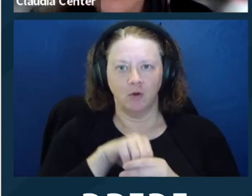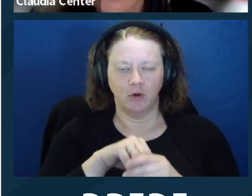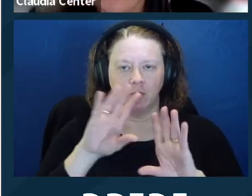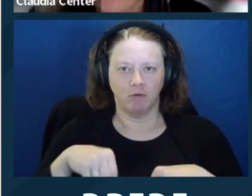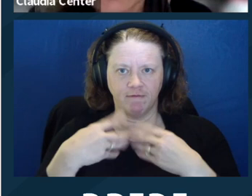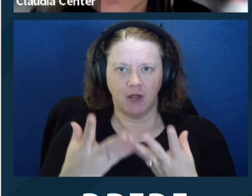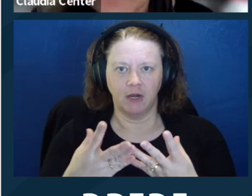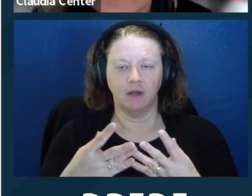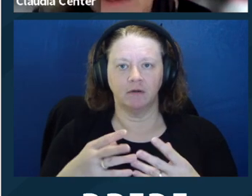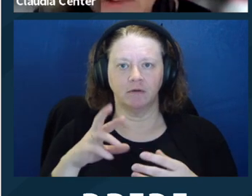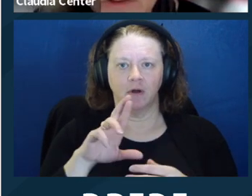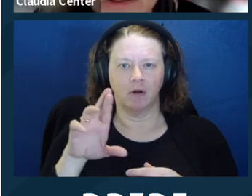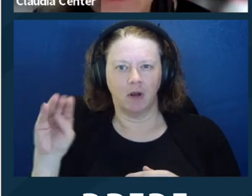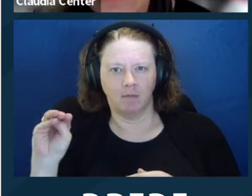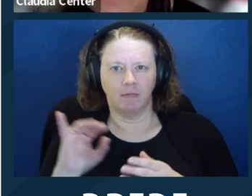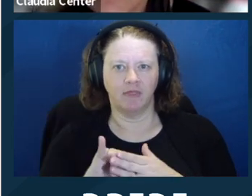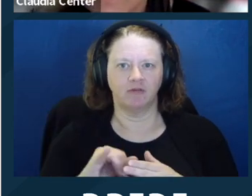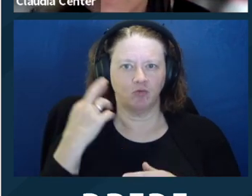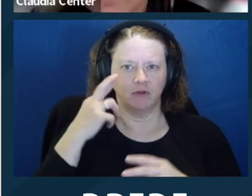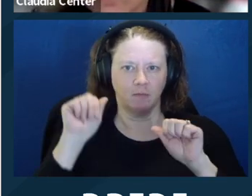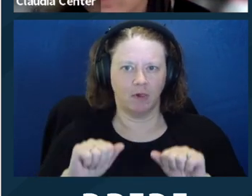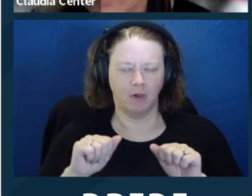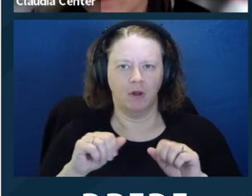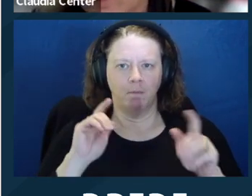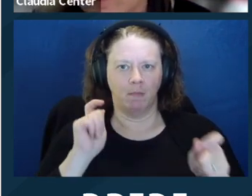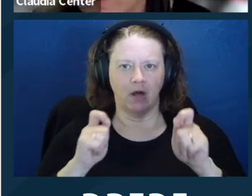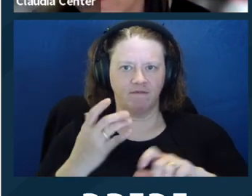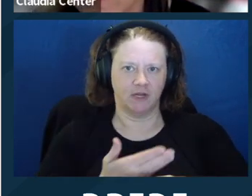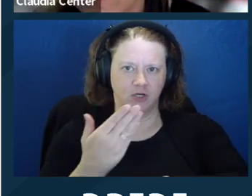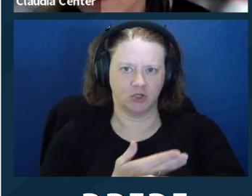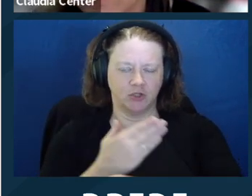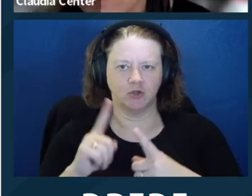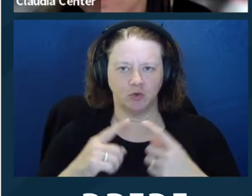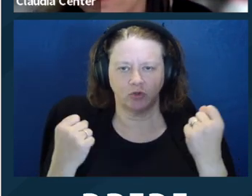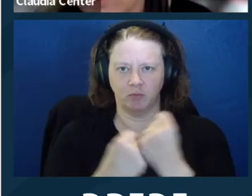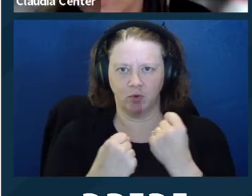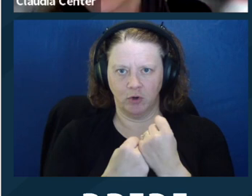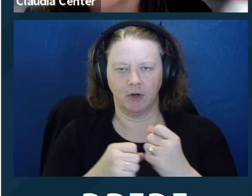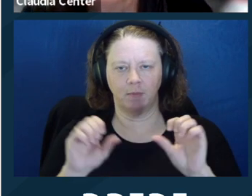can terminate the representation consistent with Rule 1.16, which, you know, governs how